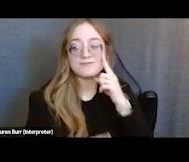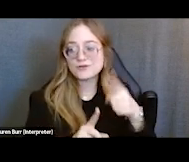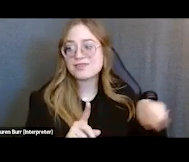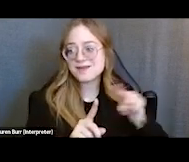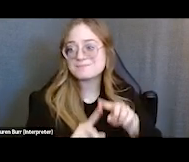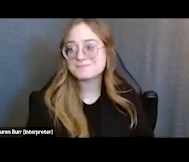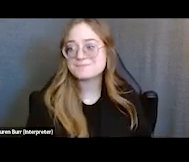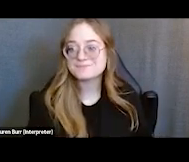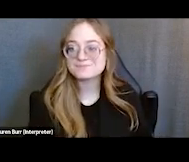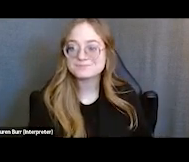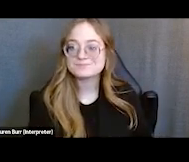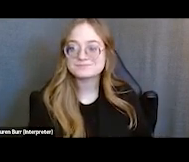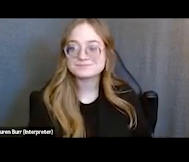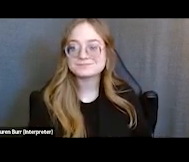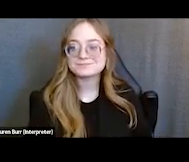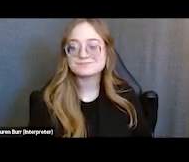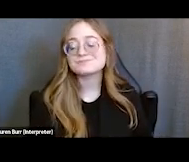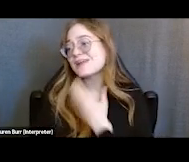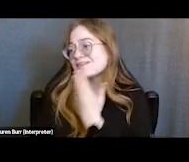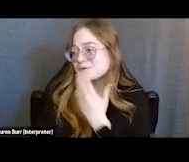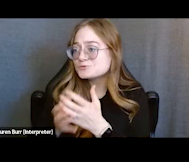Okay. Thank you so much, Rachel.